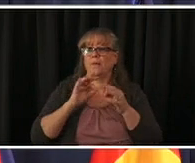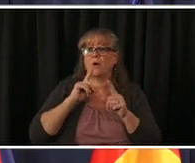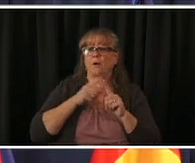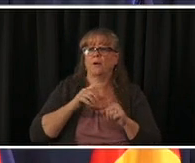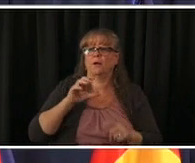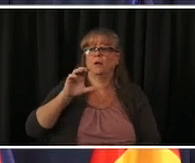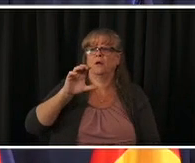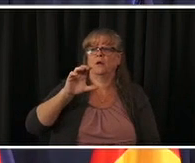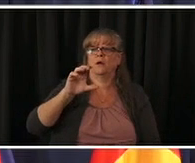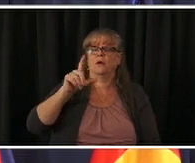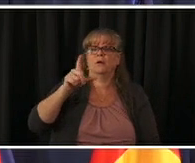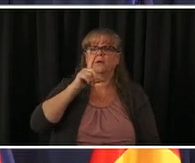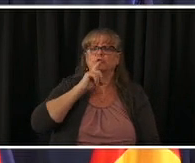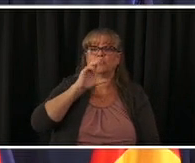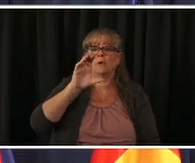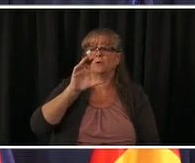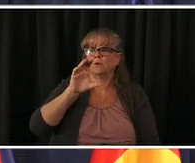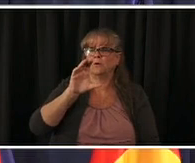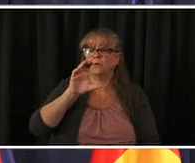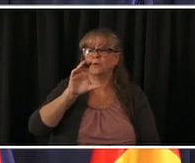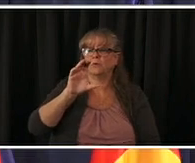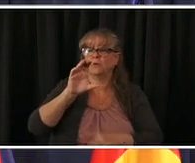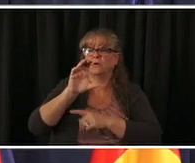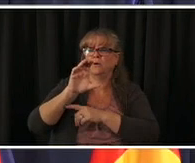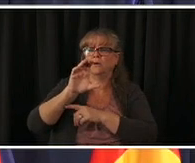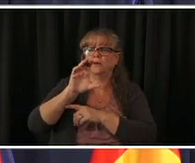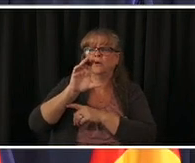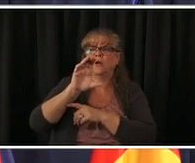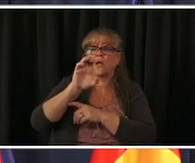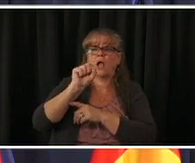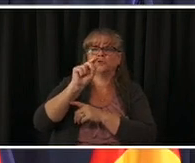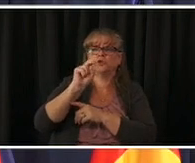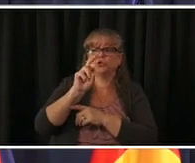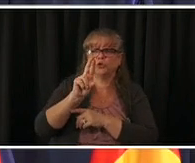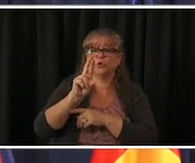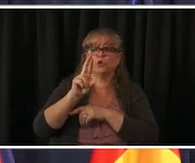that you would hold them accountable if they move forward with that plan and they have have